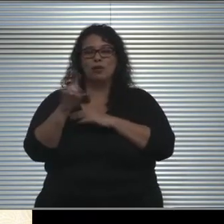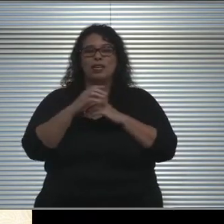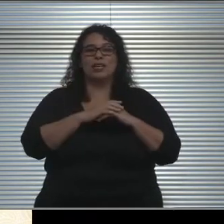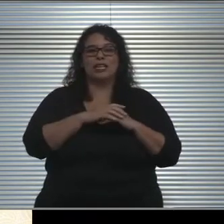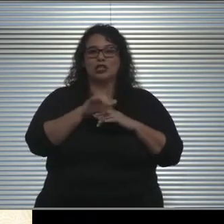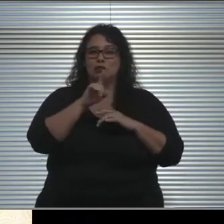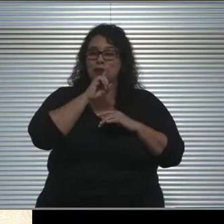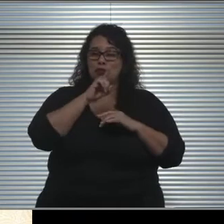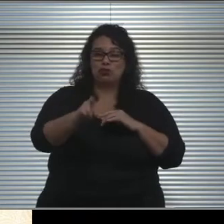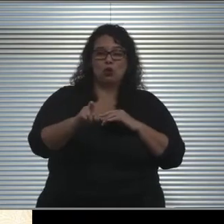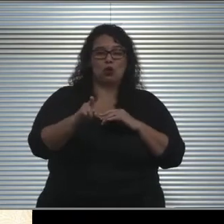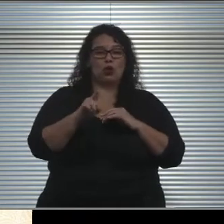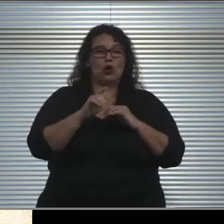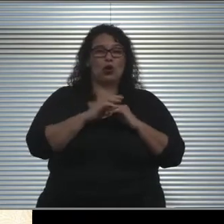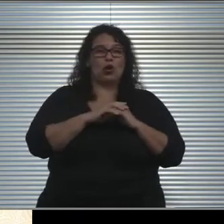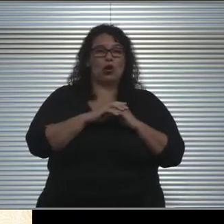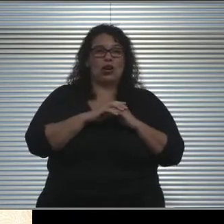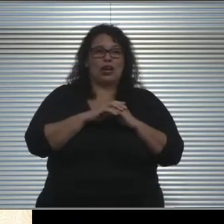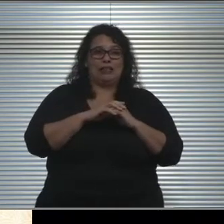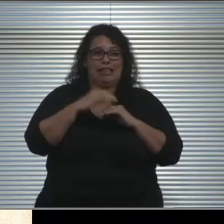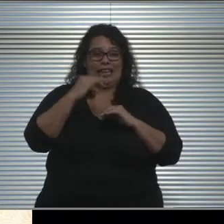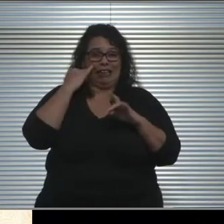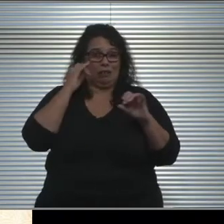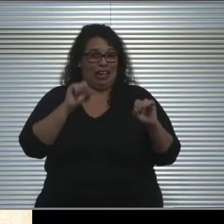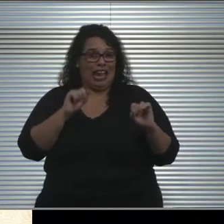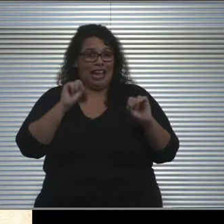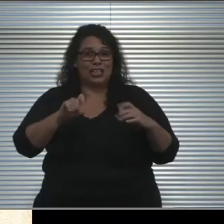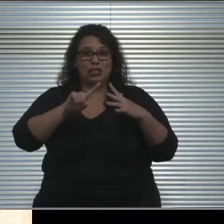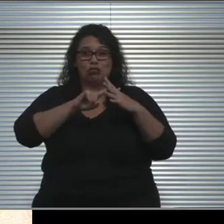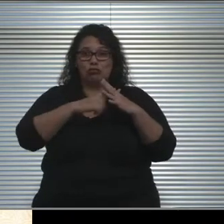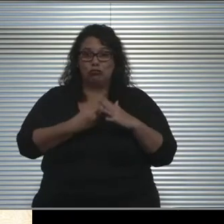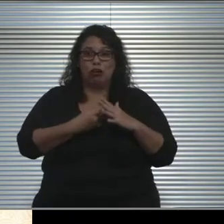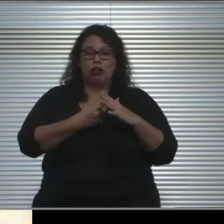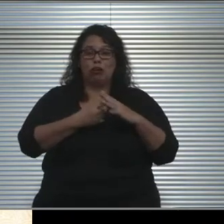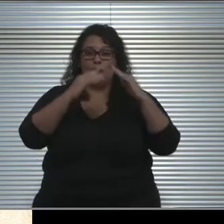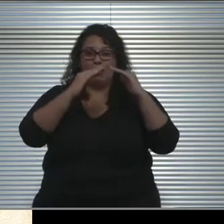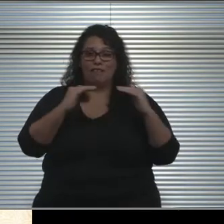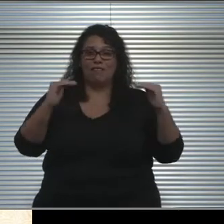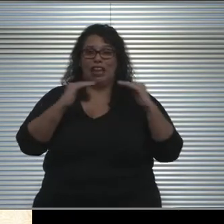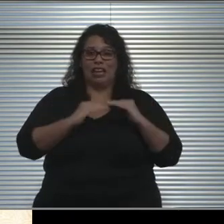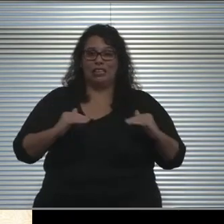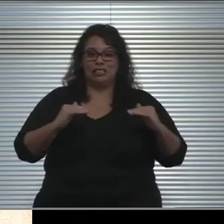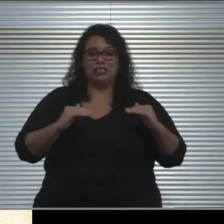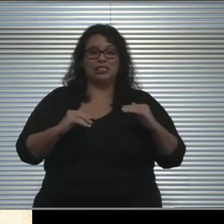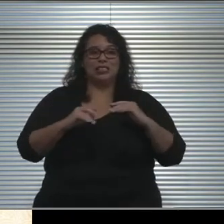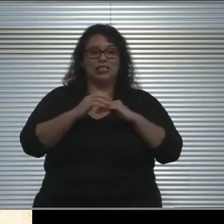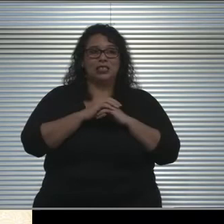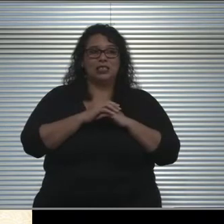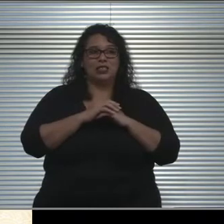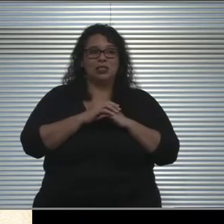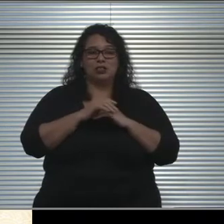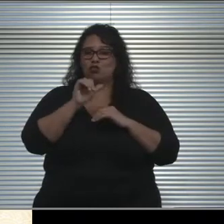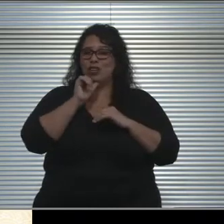and also to release when we can start with these phases. So when you see these phases, you're not gonna see dates,